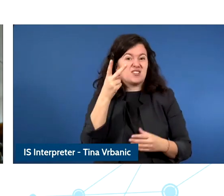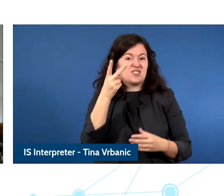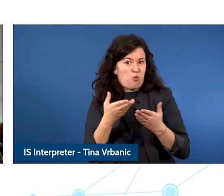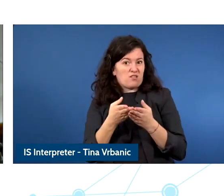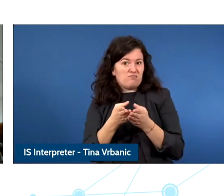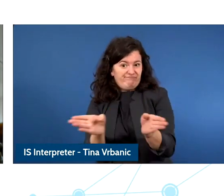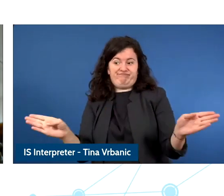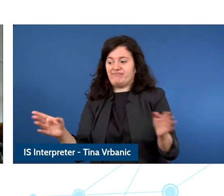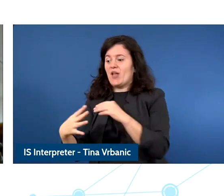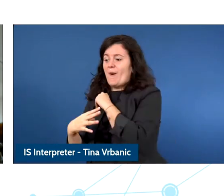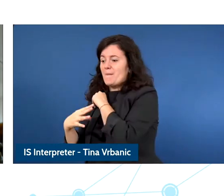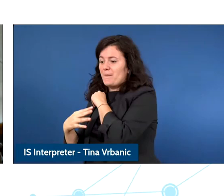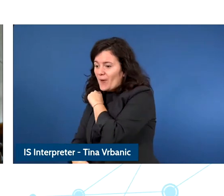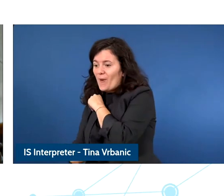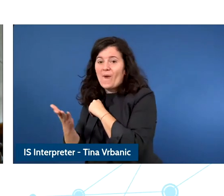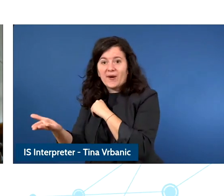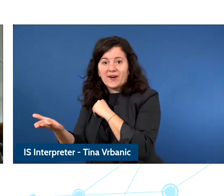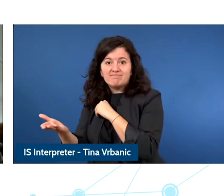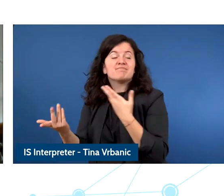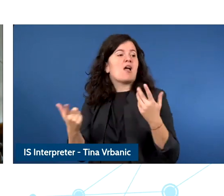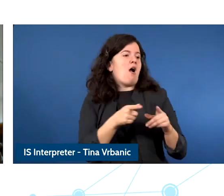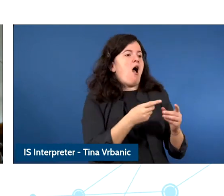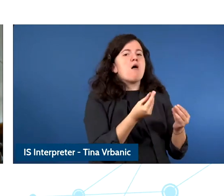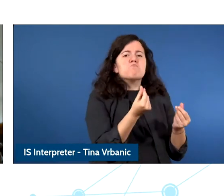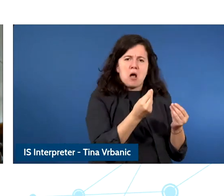have absolutely or children of actual minorities or children with